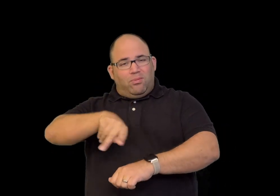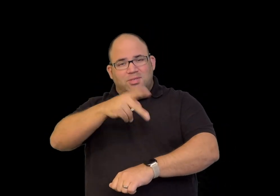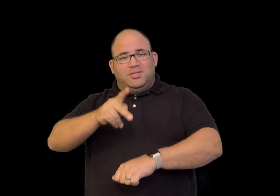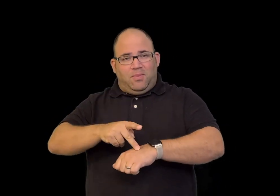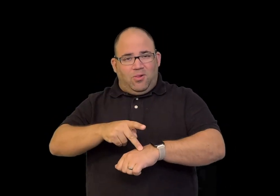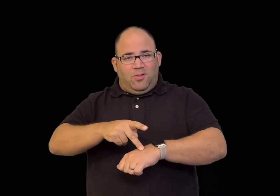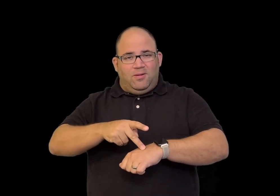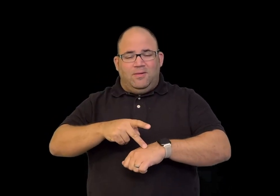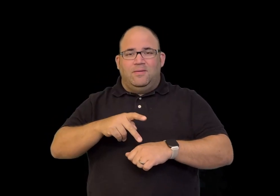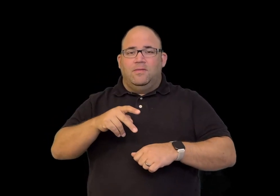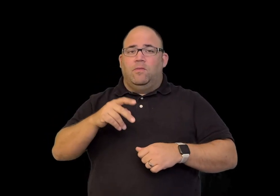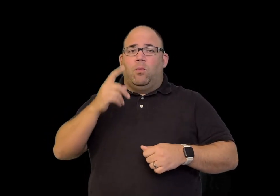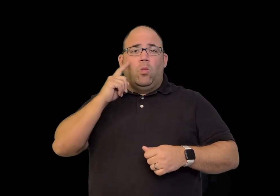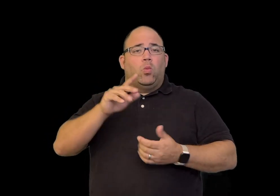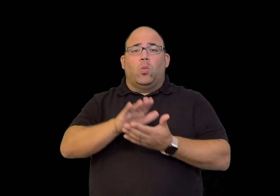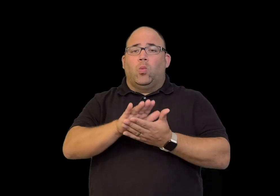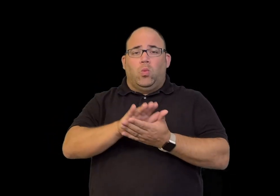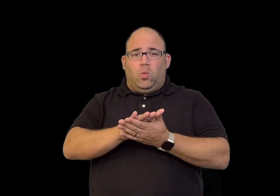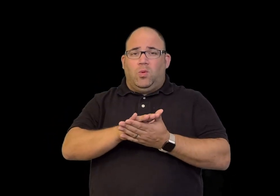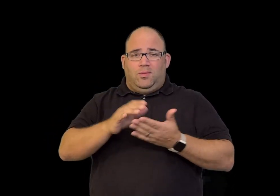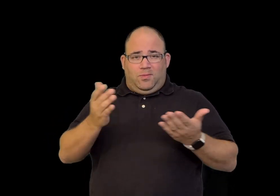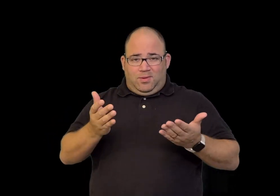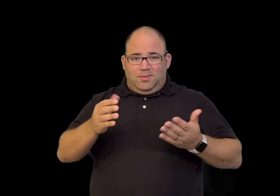The hearing man who was the Principal of